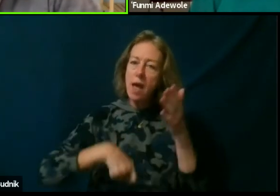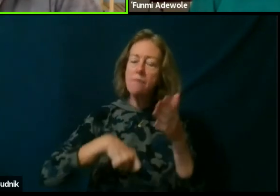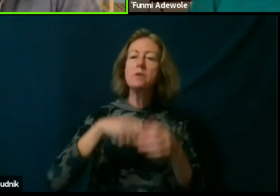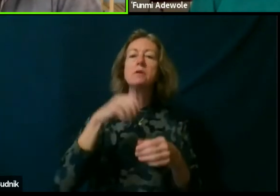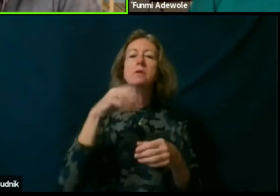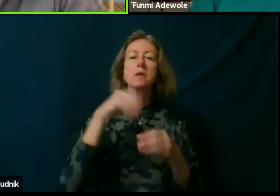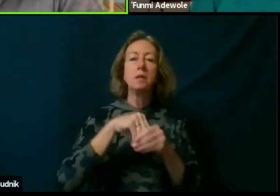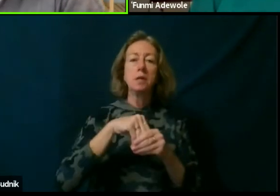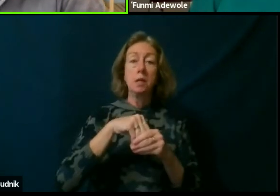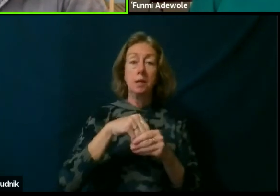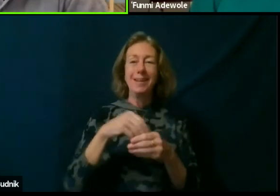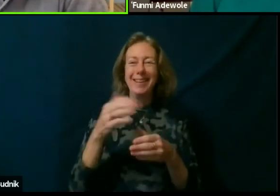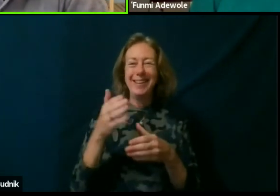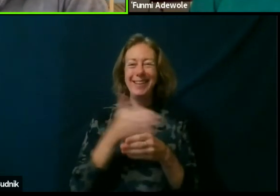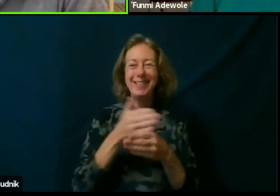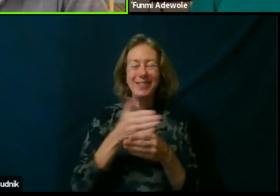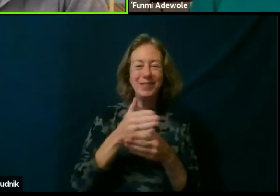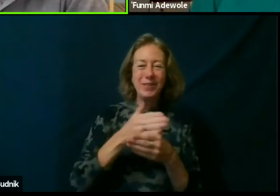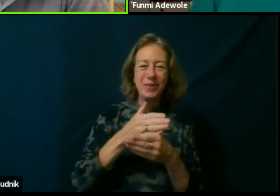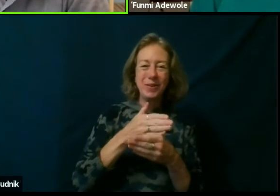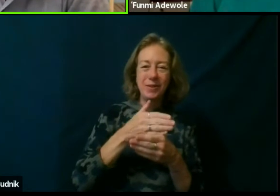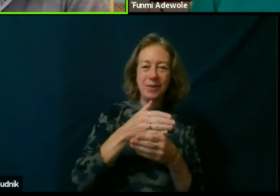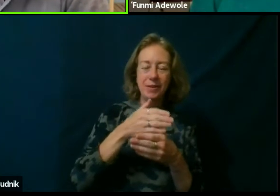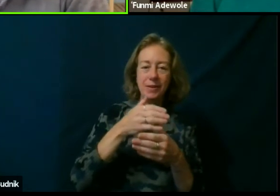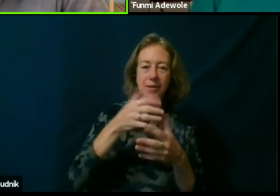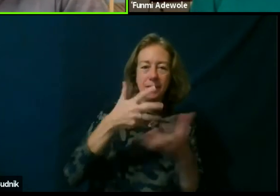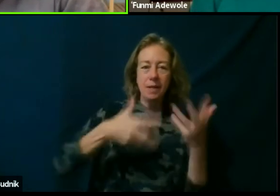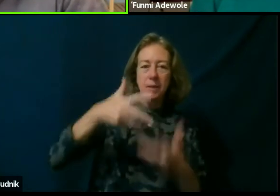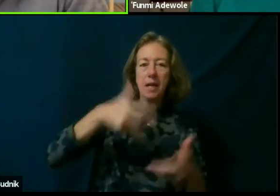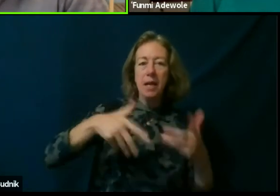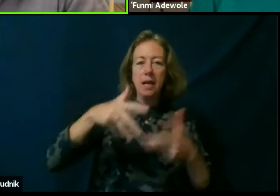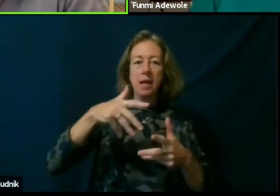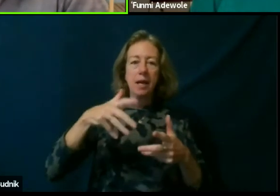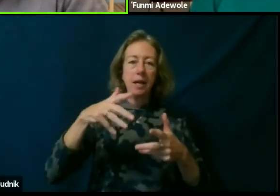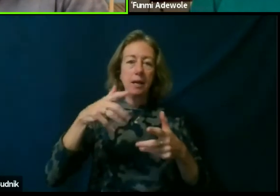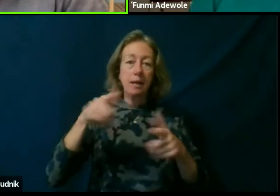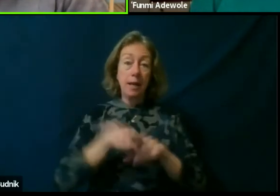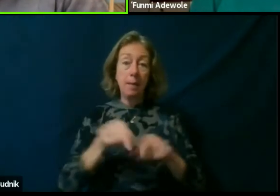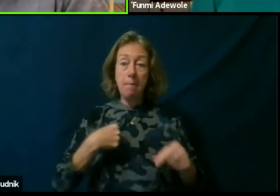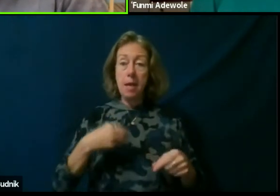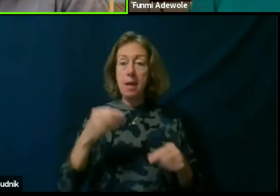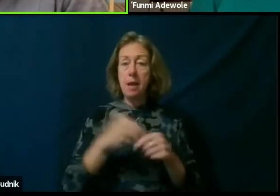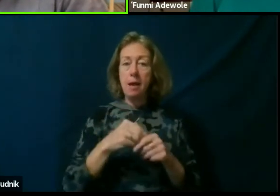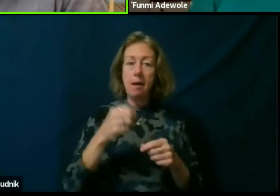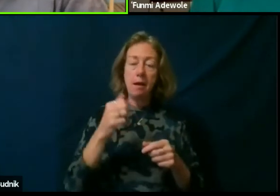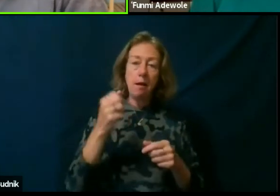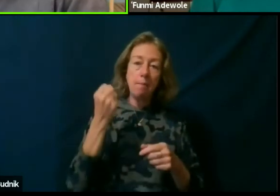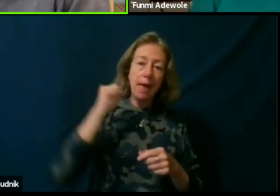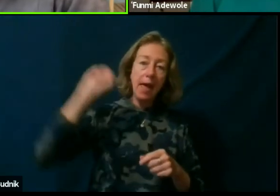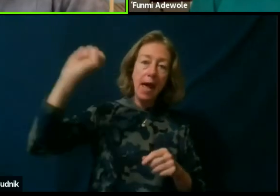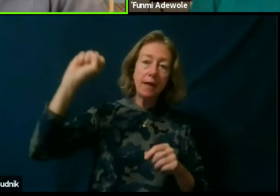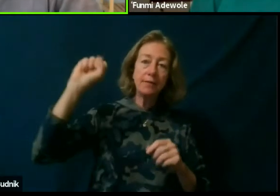like me, and them you know activist settings, like you know in applied theater and diverse theater